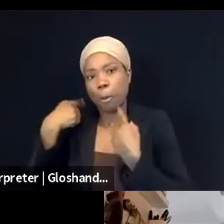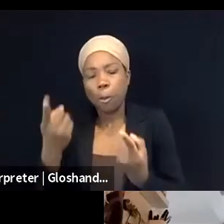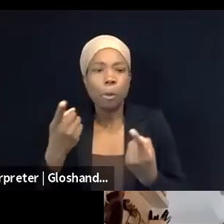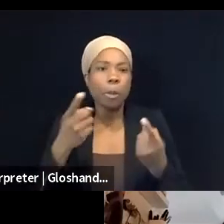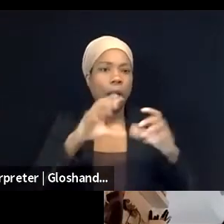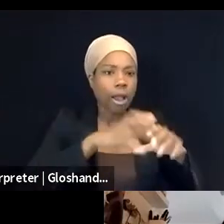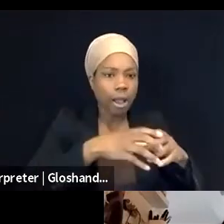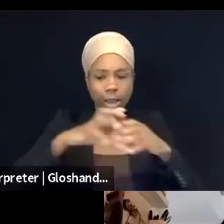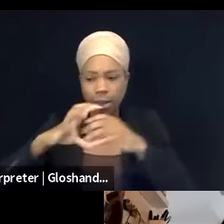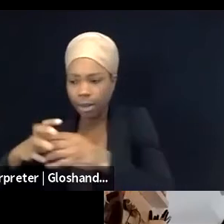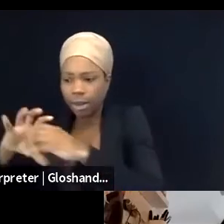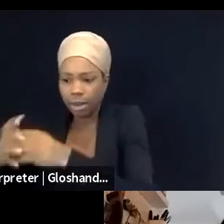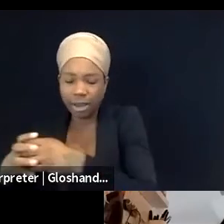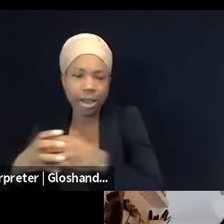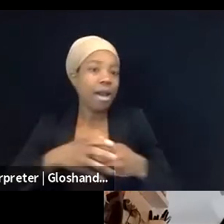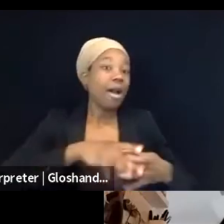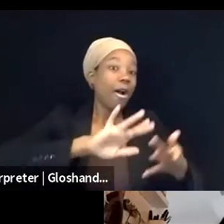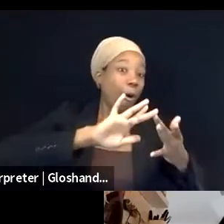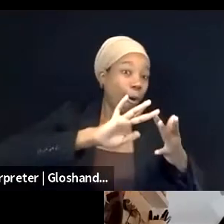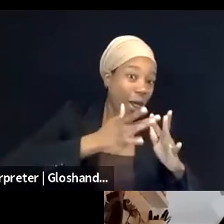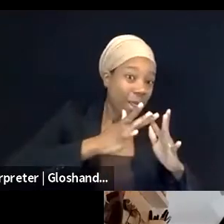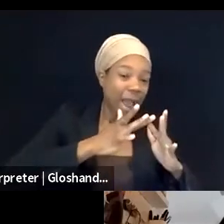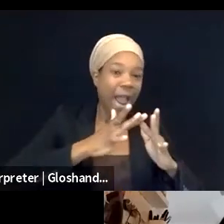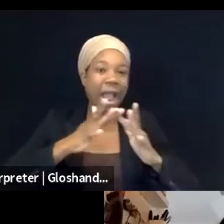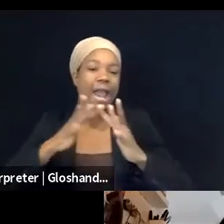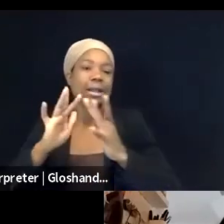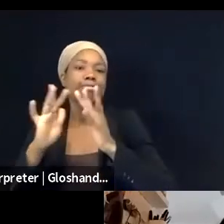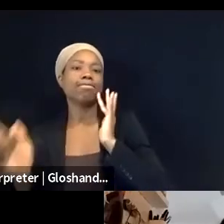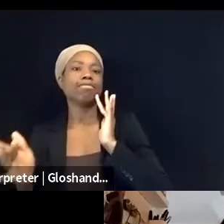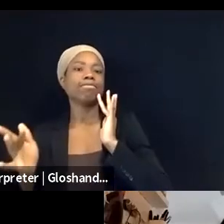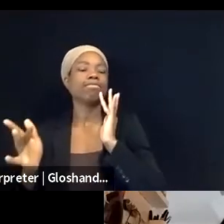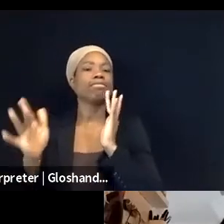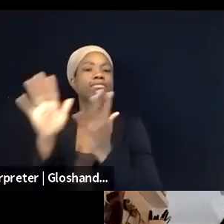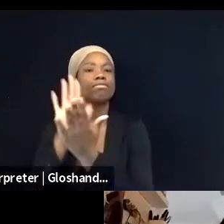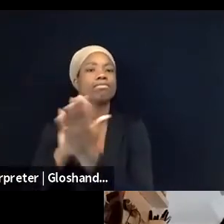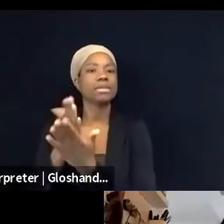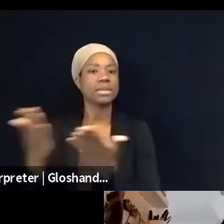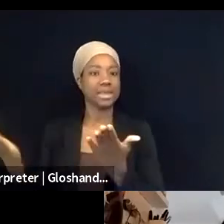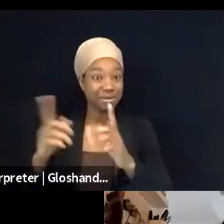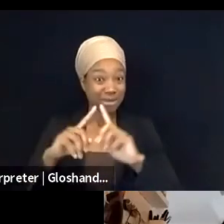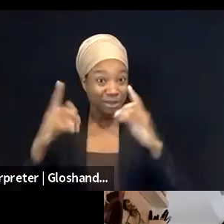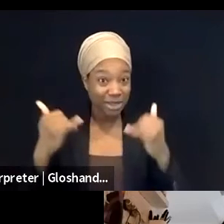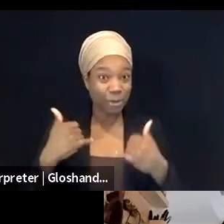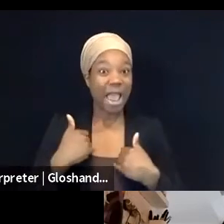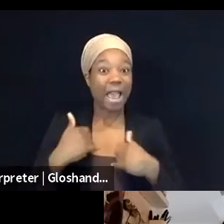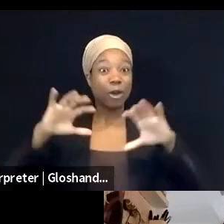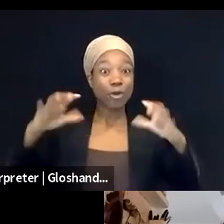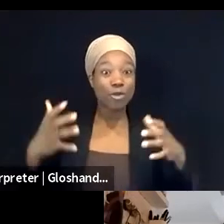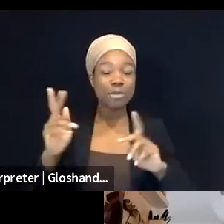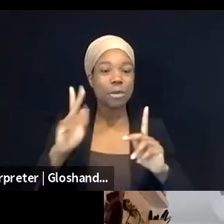and we've talked about online stuff, and today we have a collection of individuals that are gonna help us put it all together and understand what's at stake for advocates,